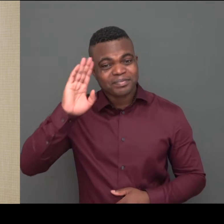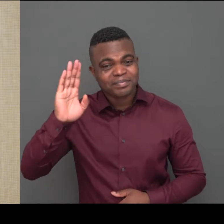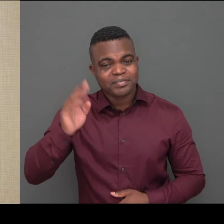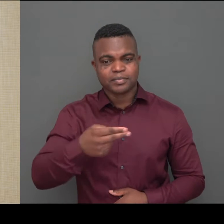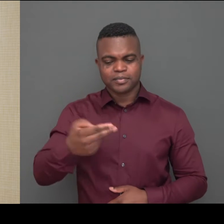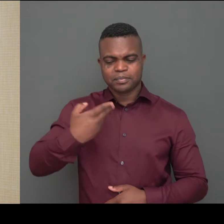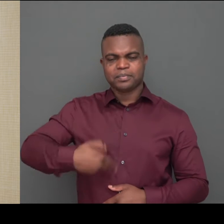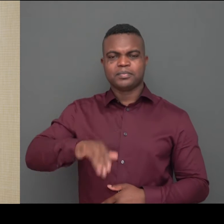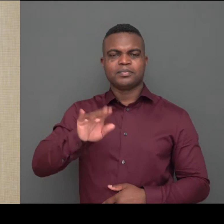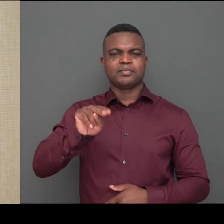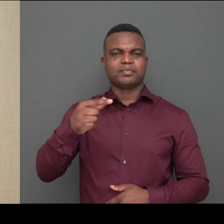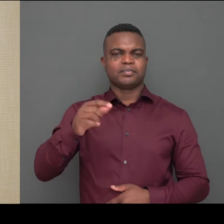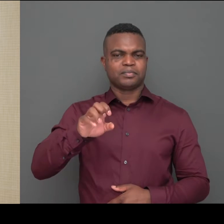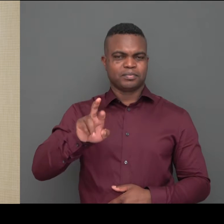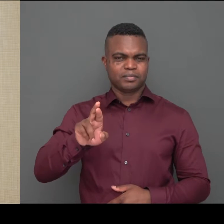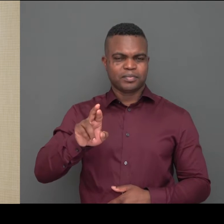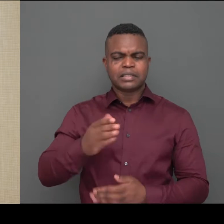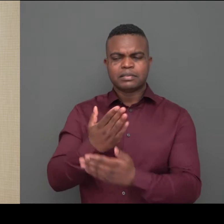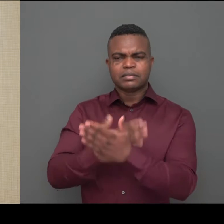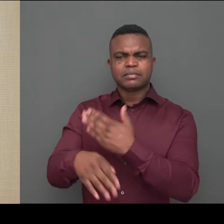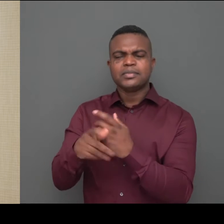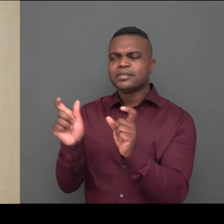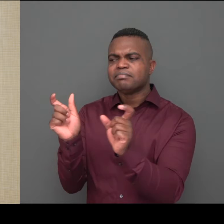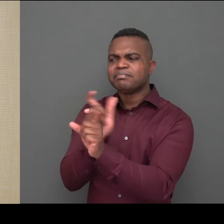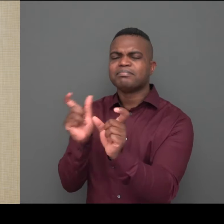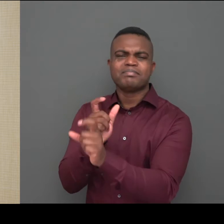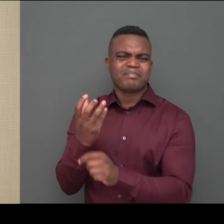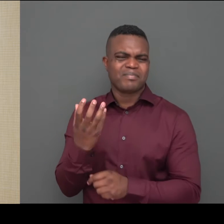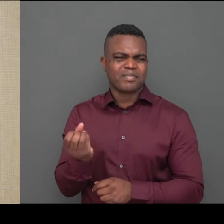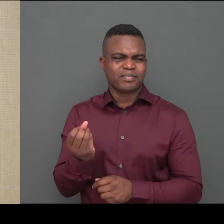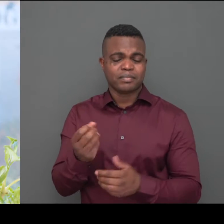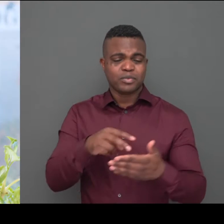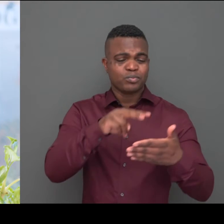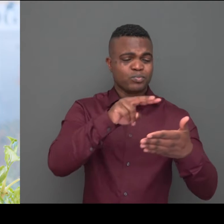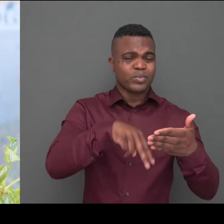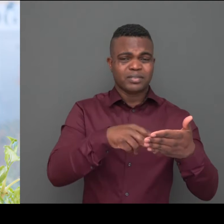my name is Inger Rålenius, and because I have Dyslexia, I find it difficult to read and write.